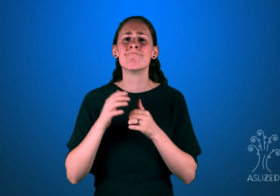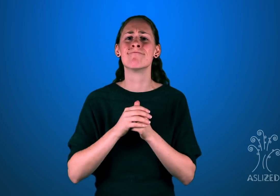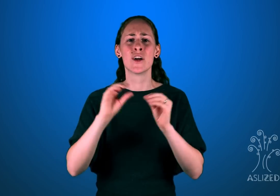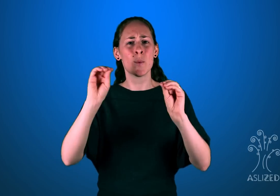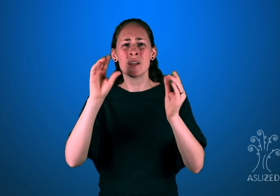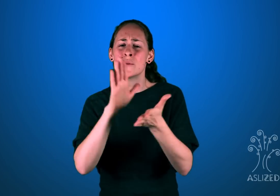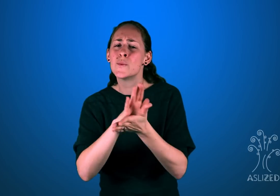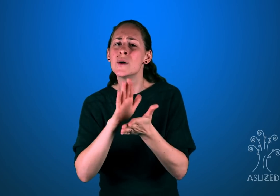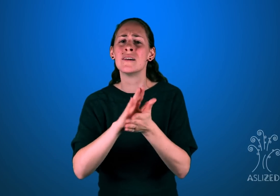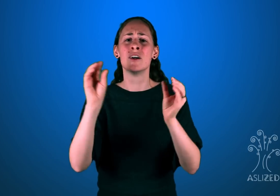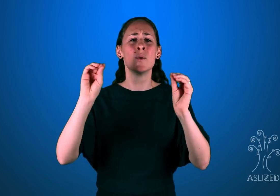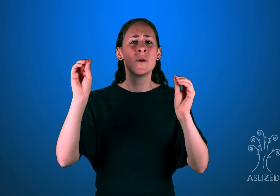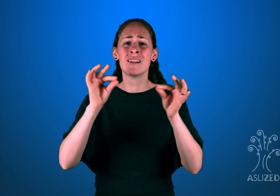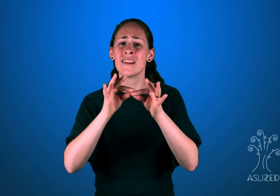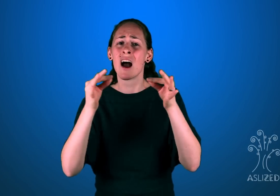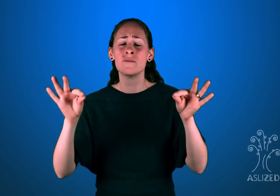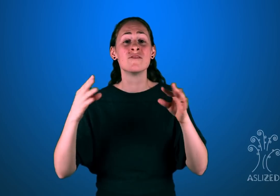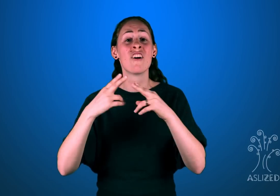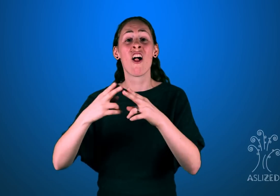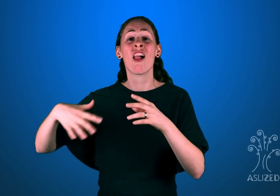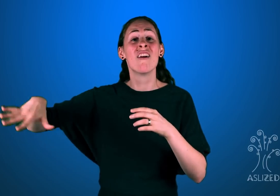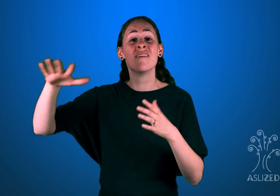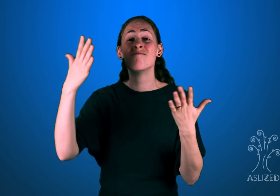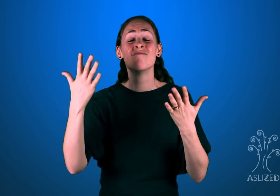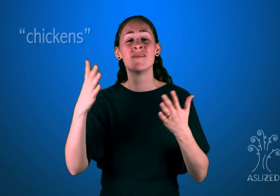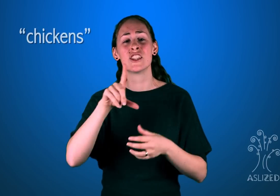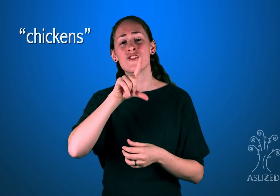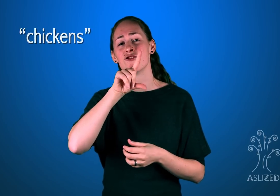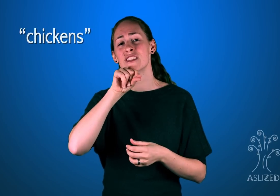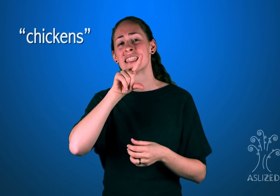without language or schooling are called "chickens".